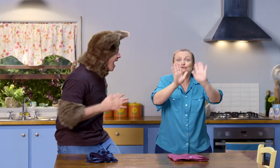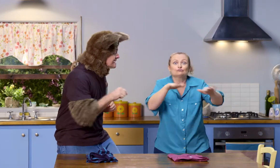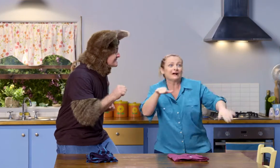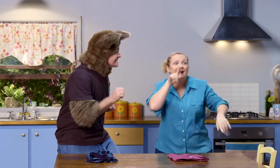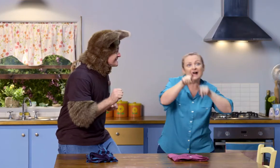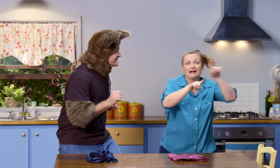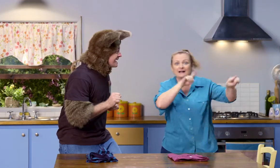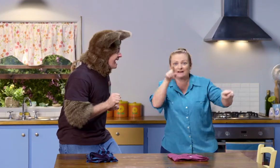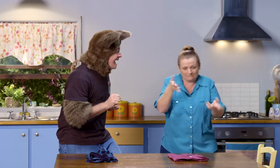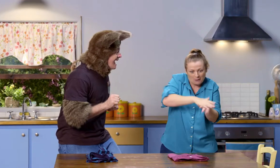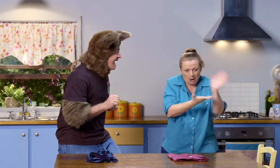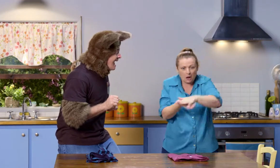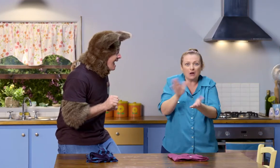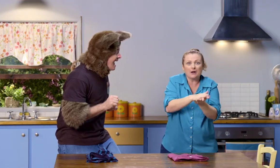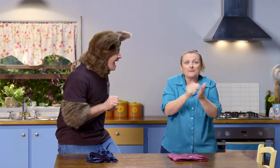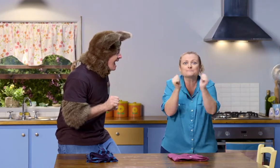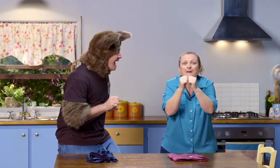Why don't we watch some children folding paper?